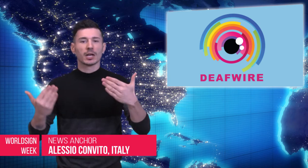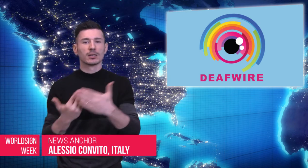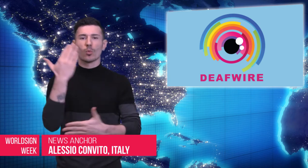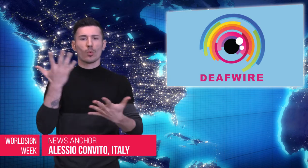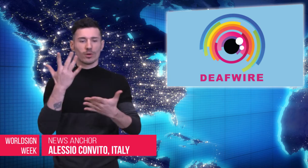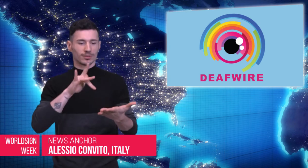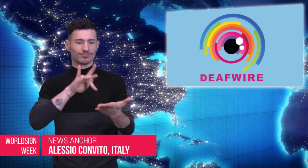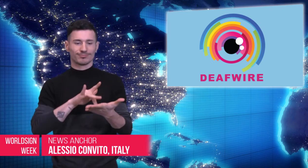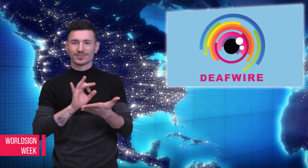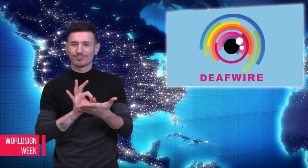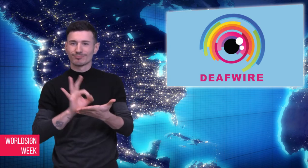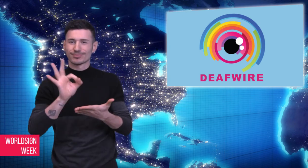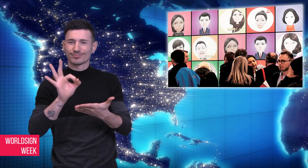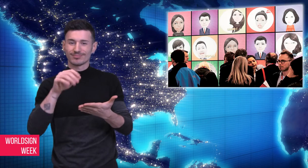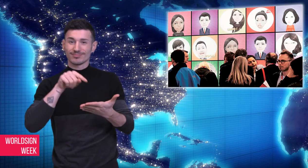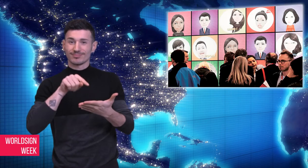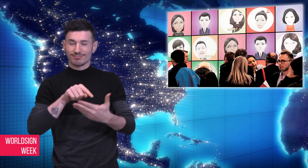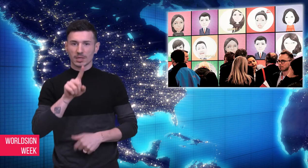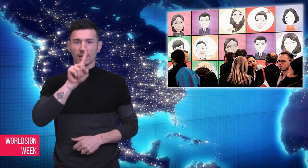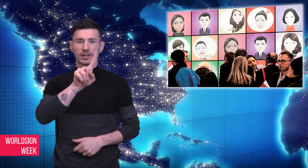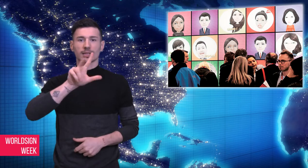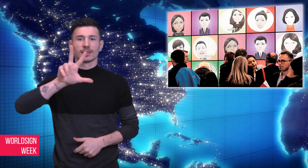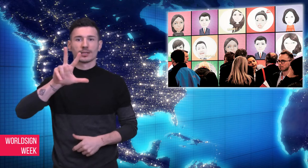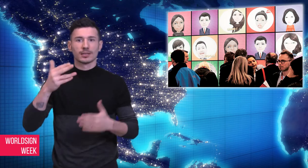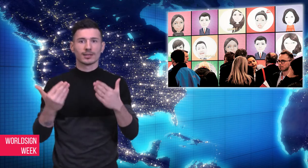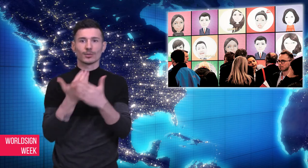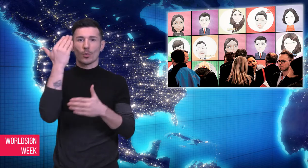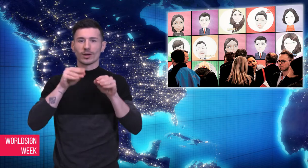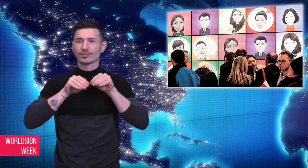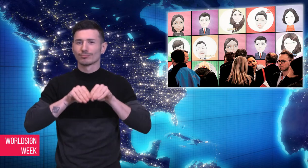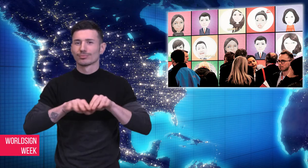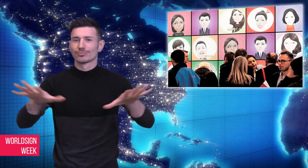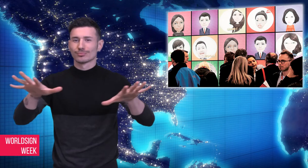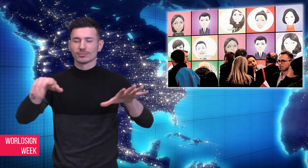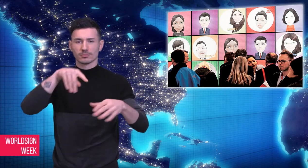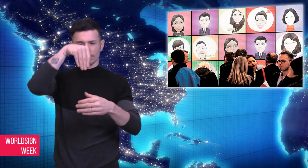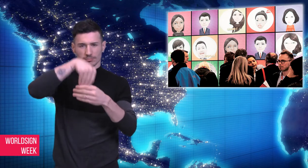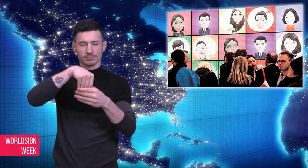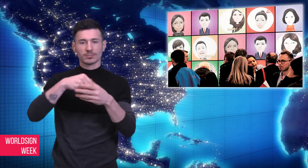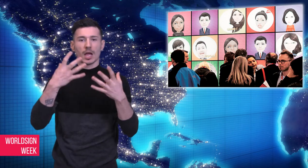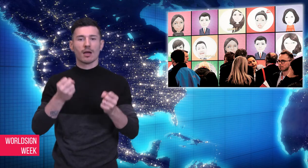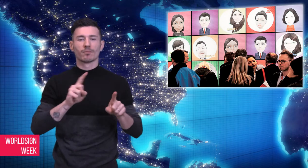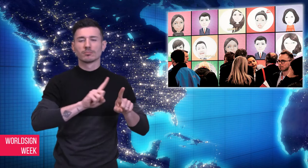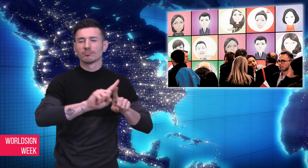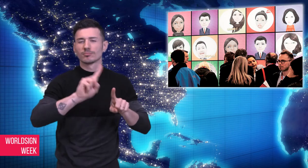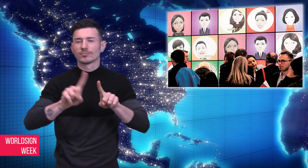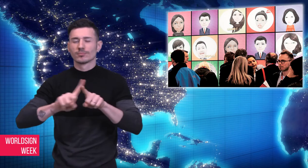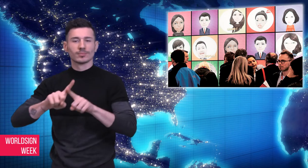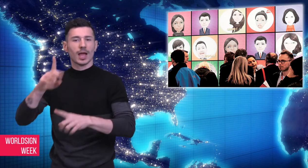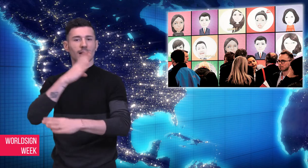phone company, Apple, Inc. announced that there will be 13